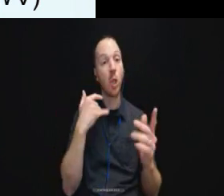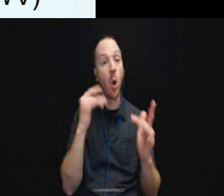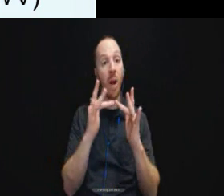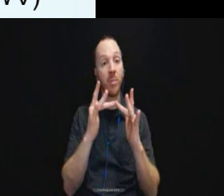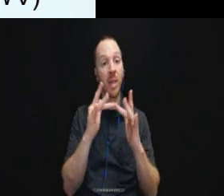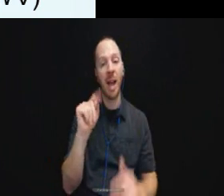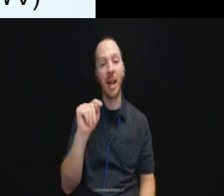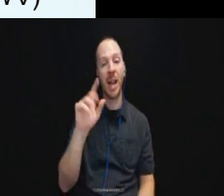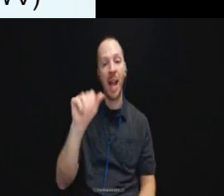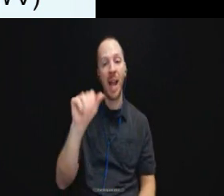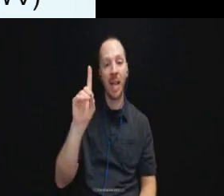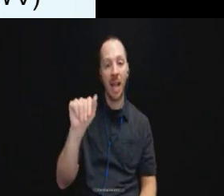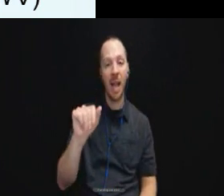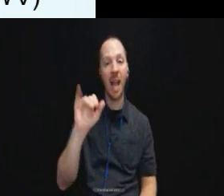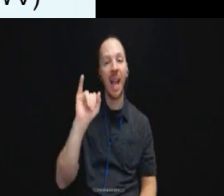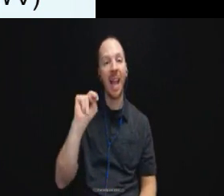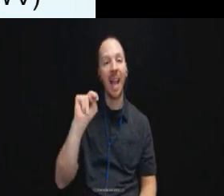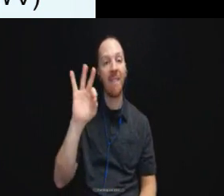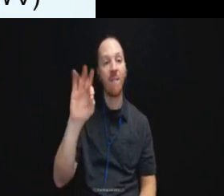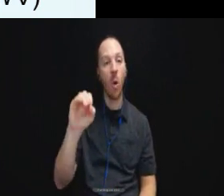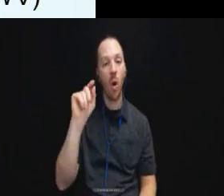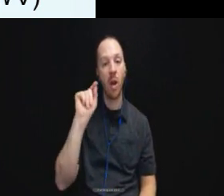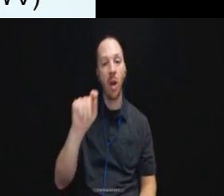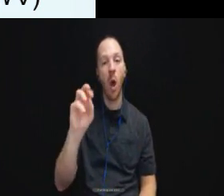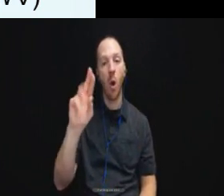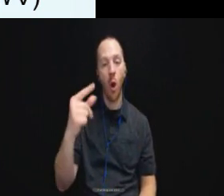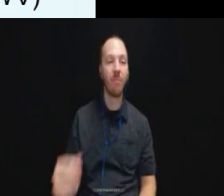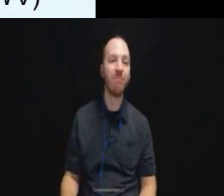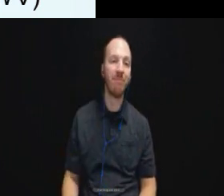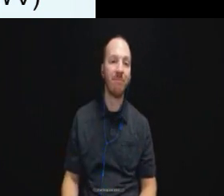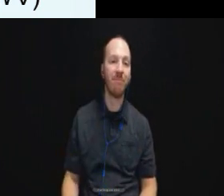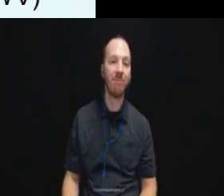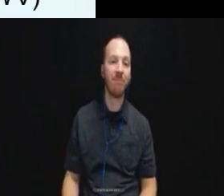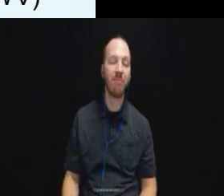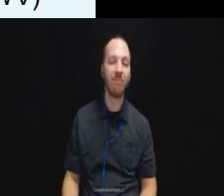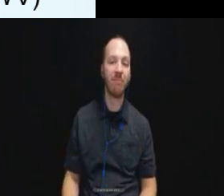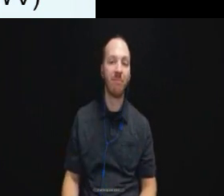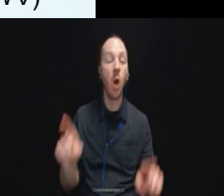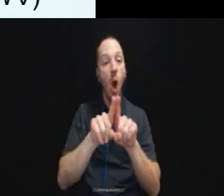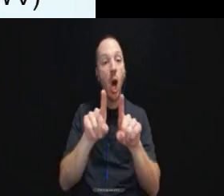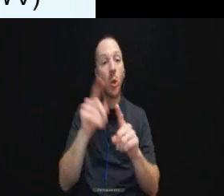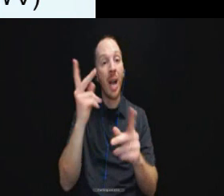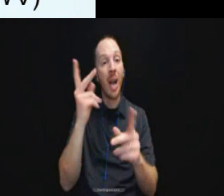Keep in mind session evaluations will be sent out.